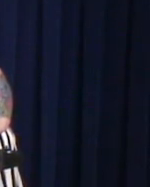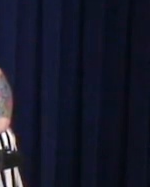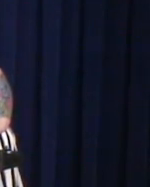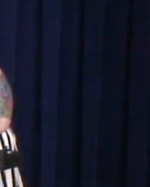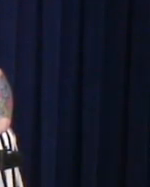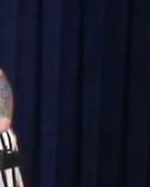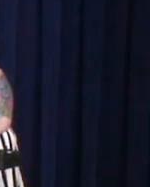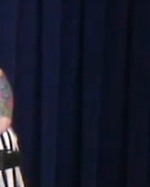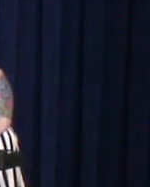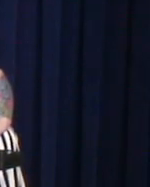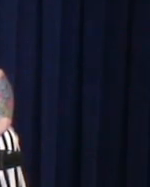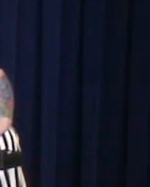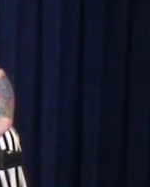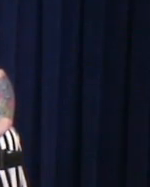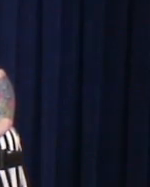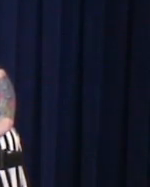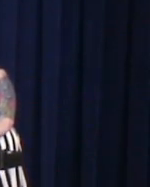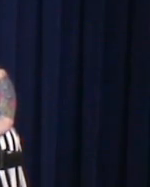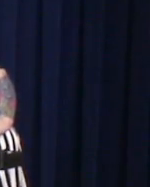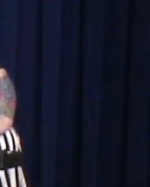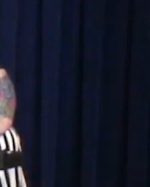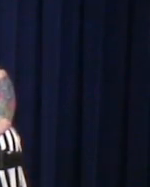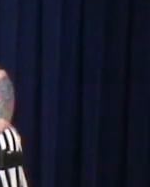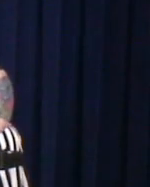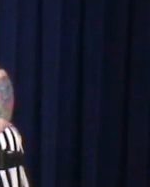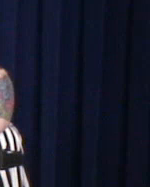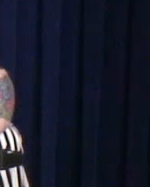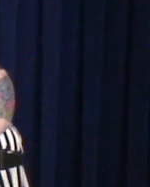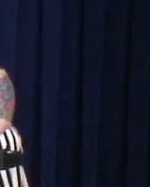I'm not crying on Sundays.